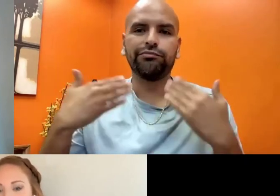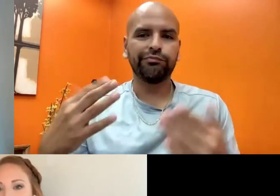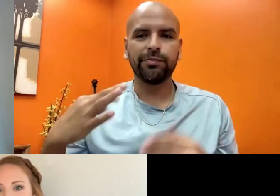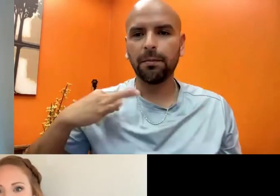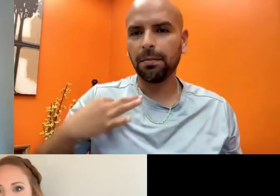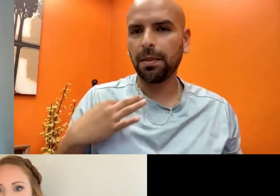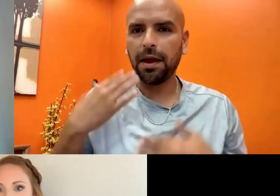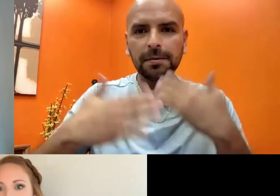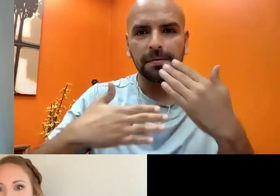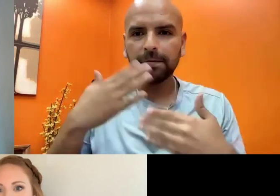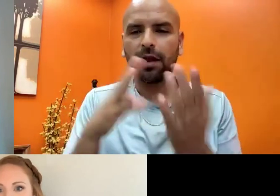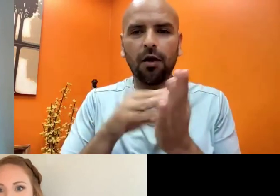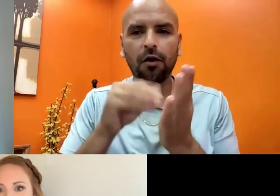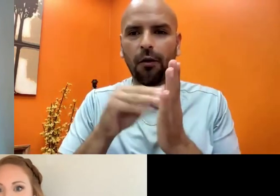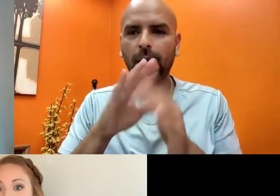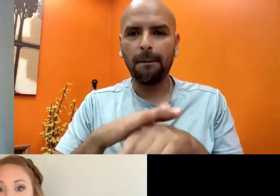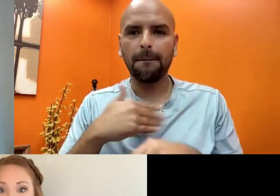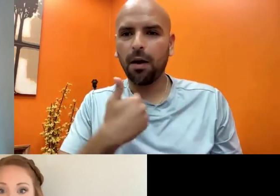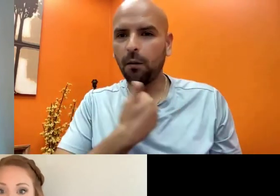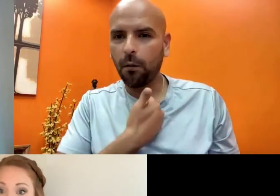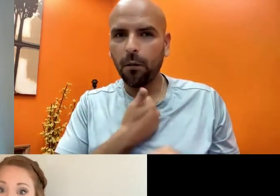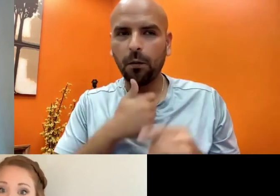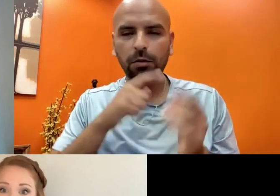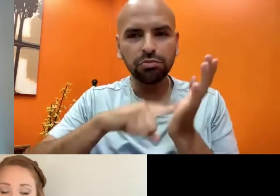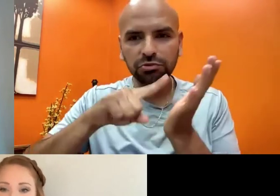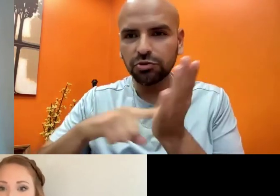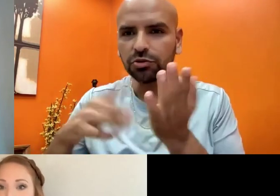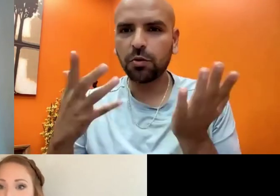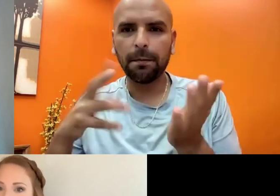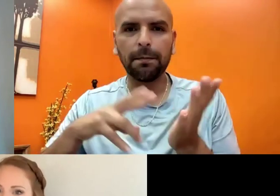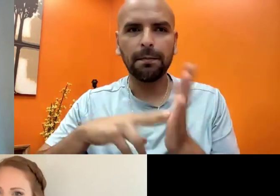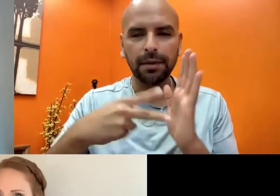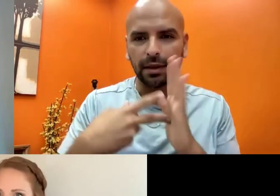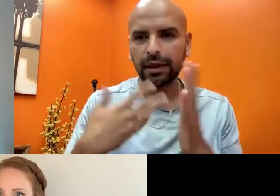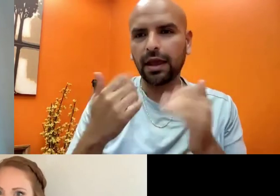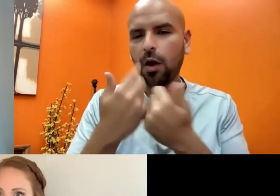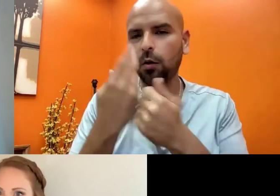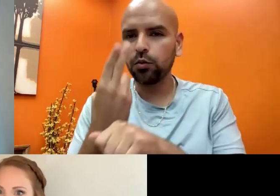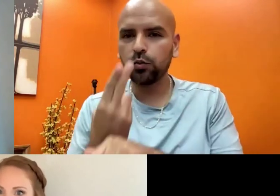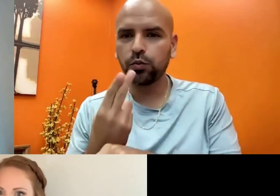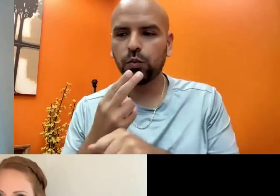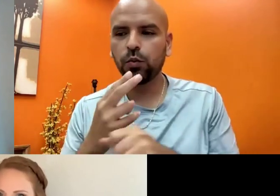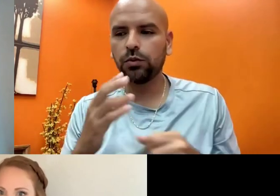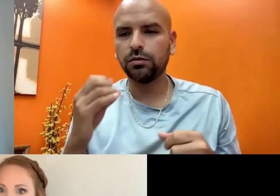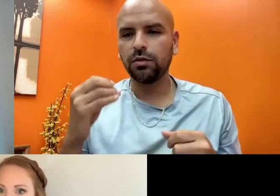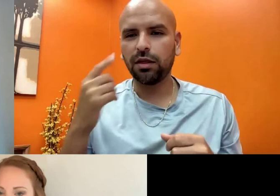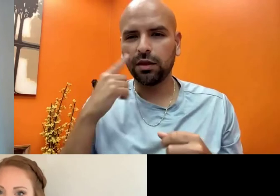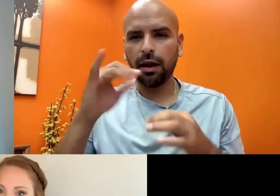was able to get that up, I was able to go ahead and fly and I was able to just really do a lot of research and to learn on my own